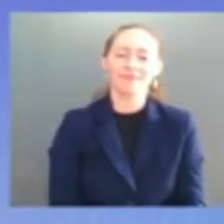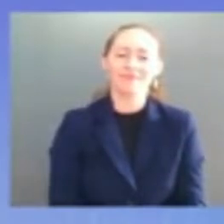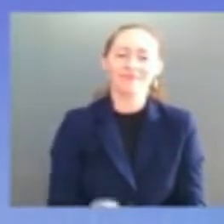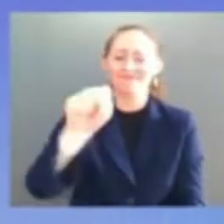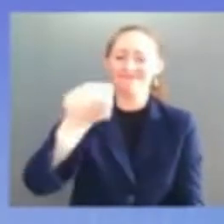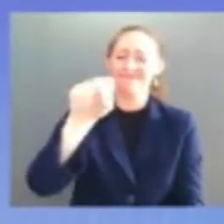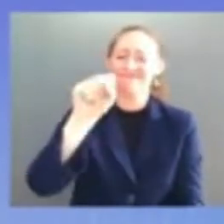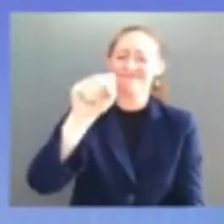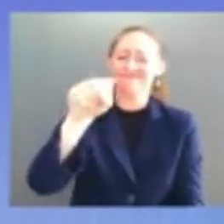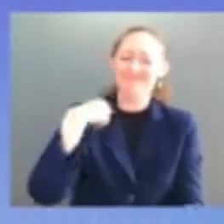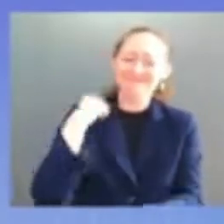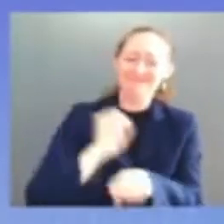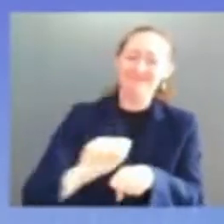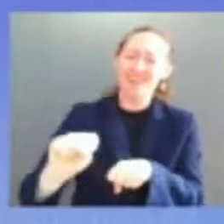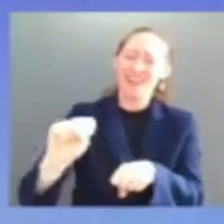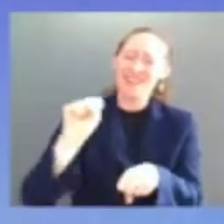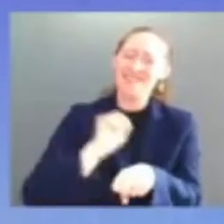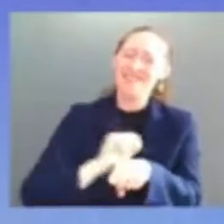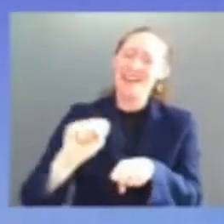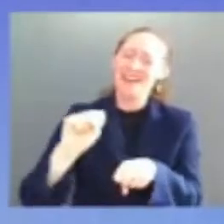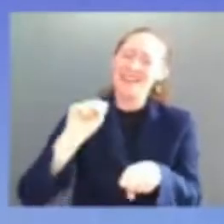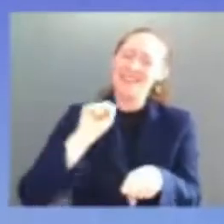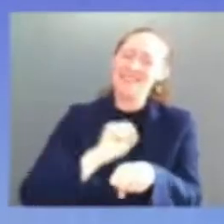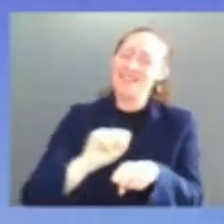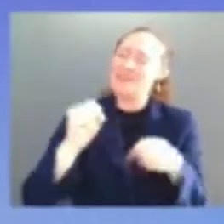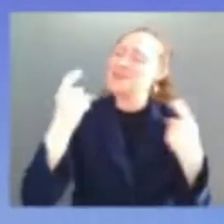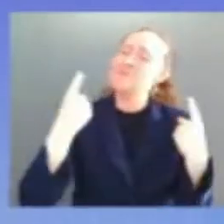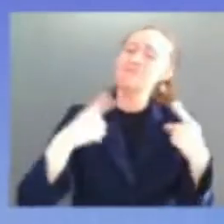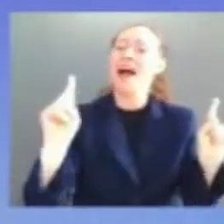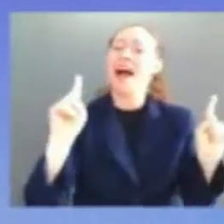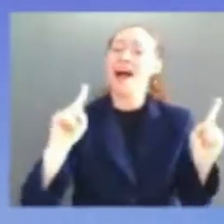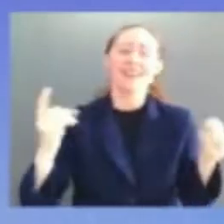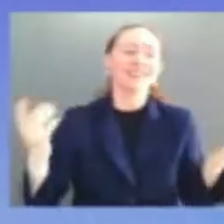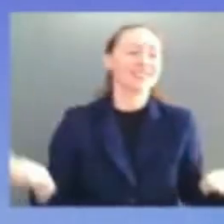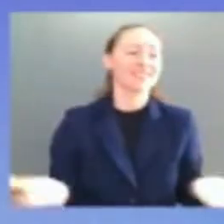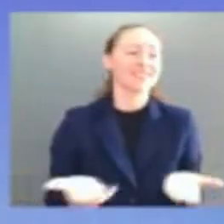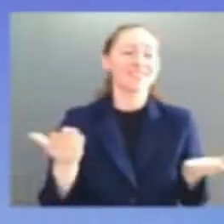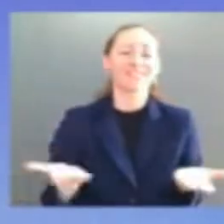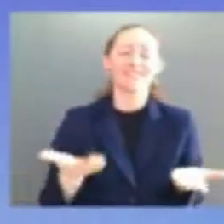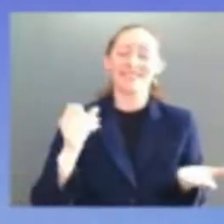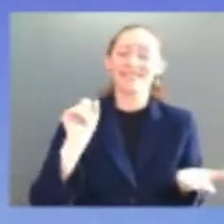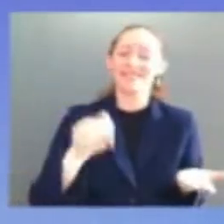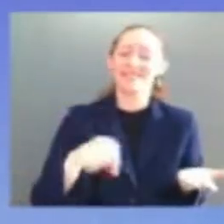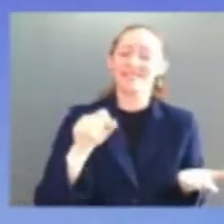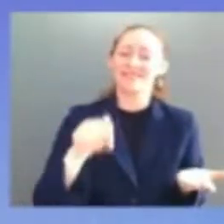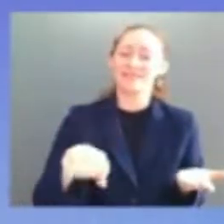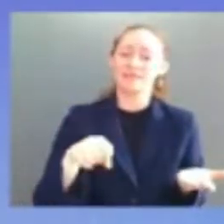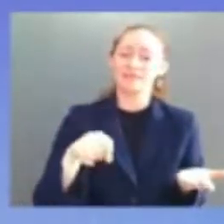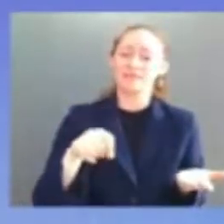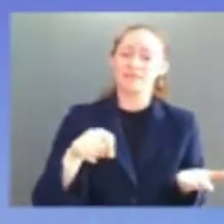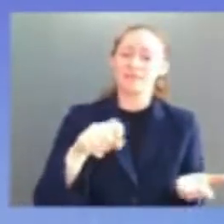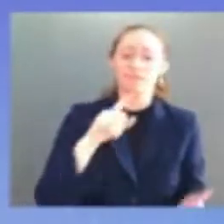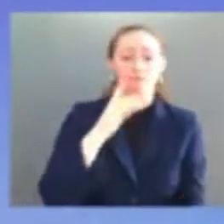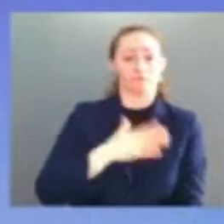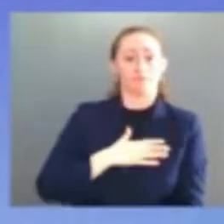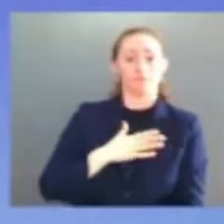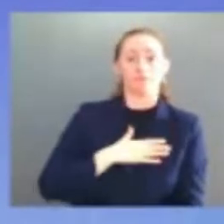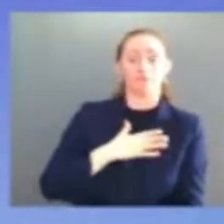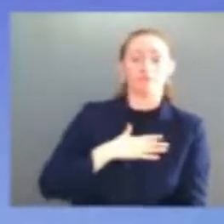something far beyond anything my grandparents could have possibly ever imagined but no one